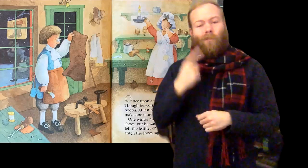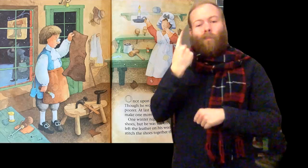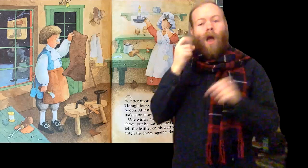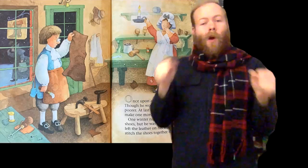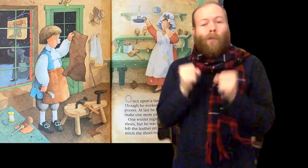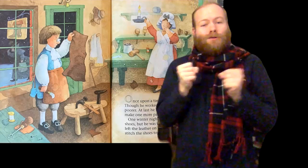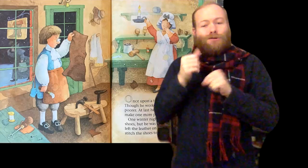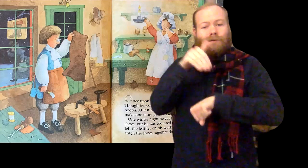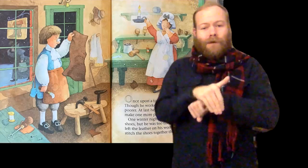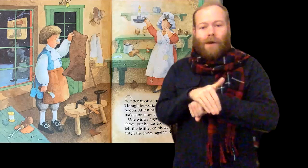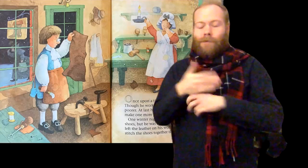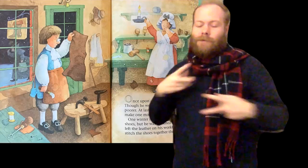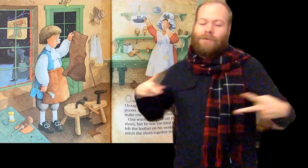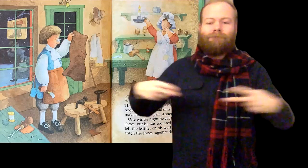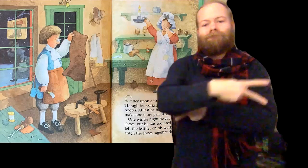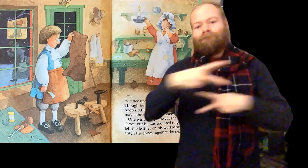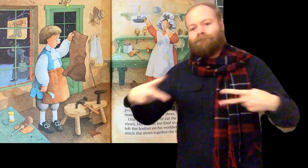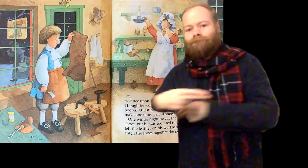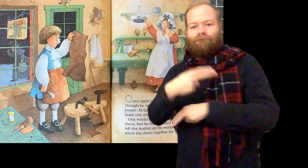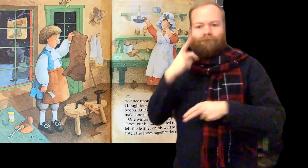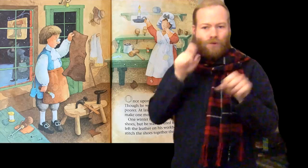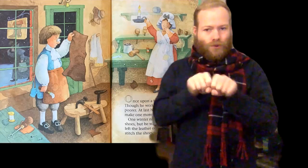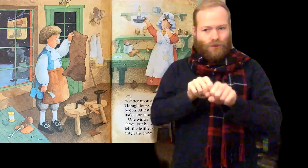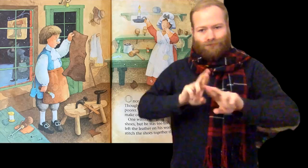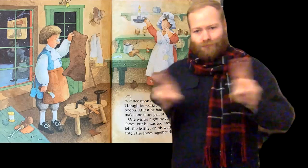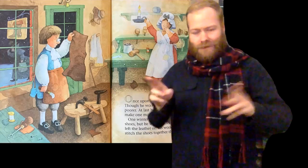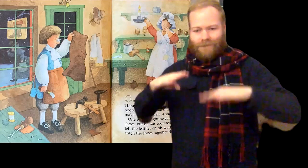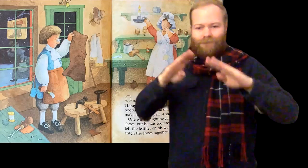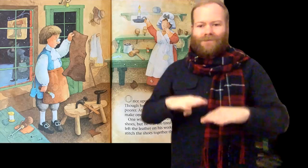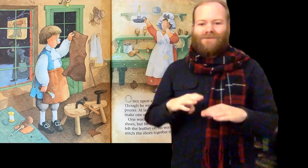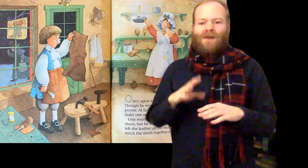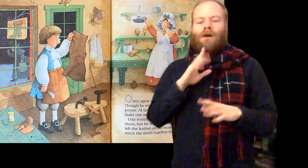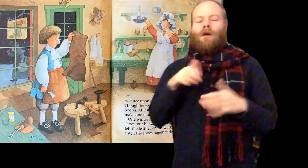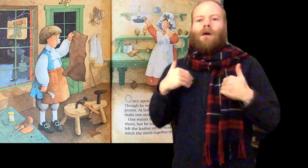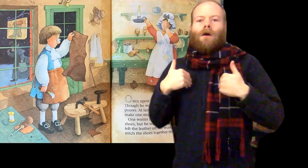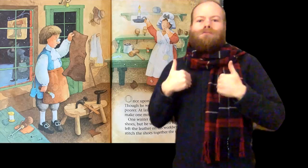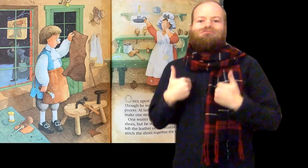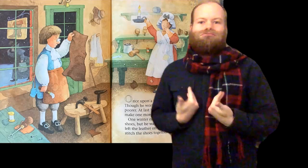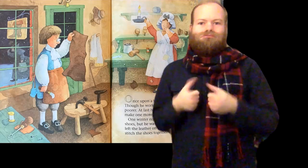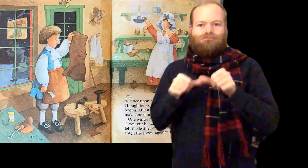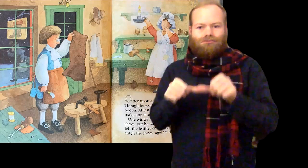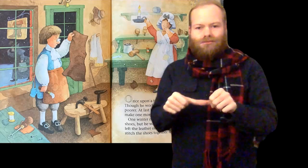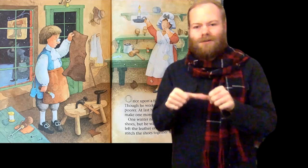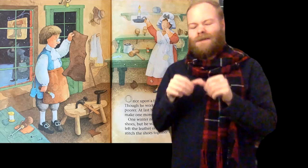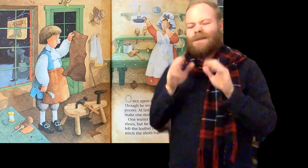One winter night he cut the leather out for shoes, but he was too tired to go any further.